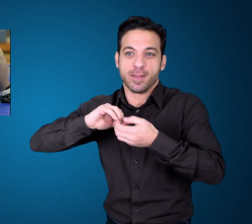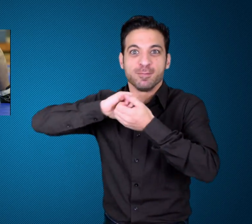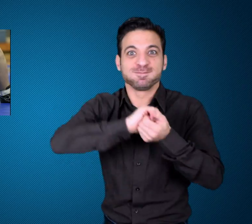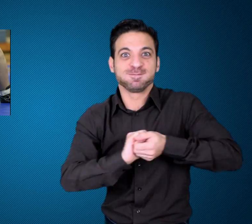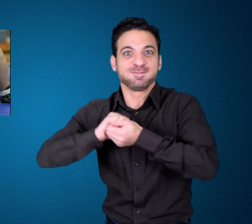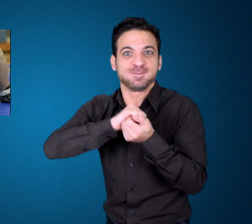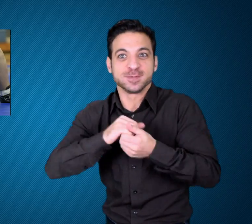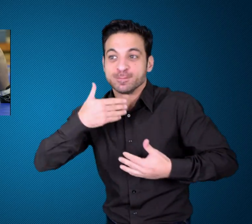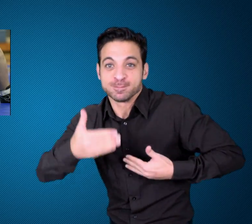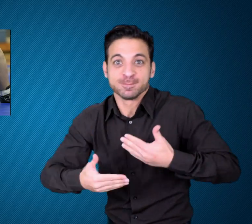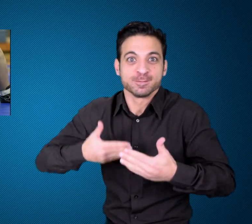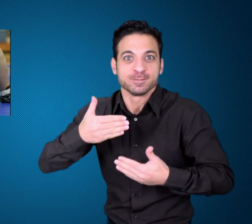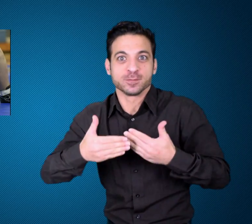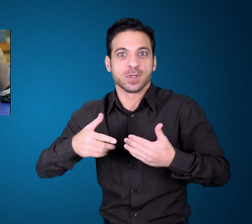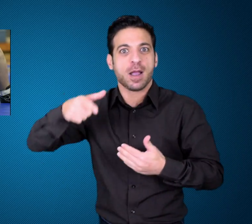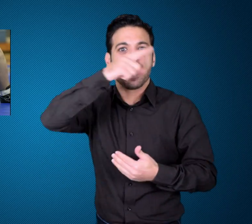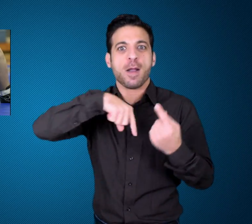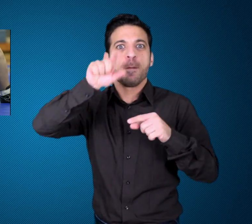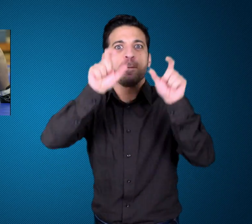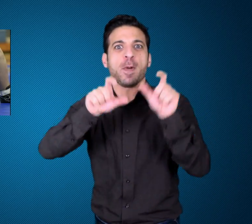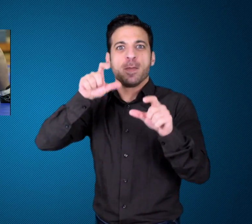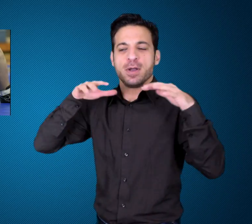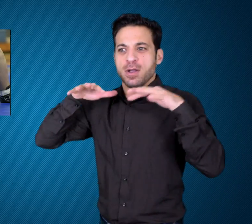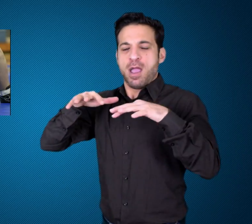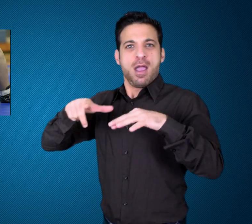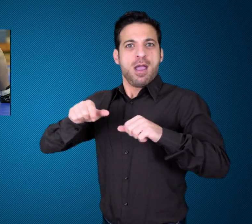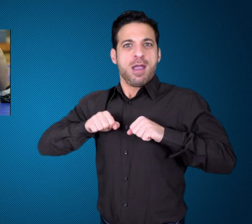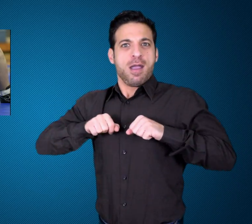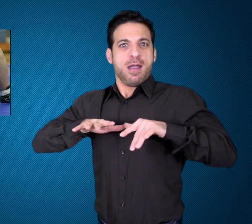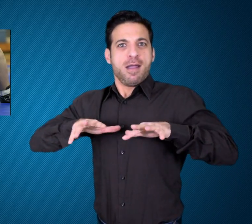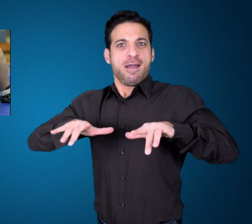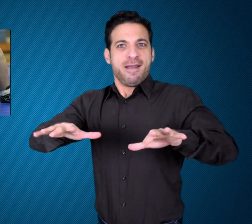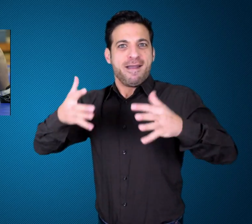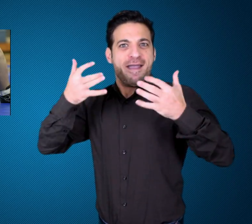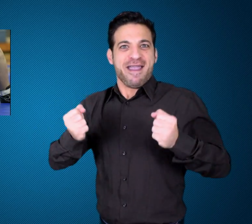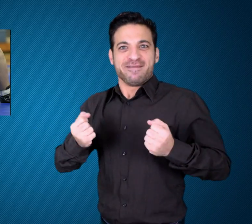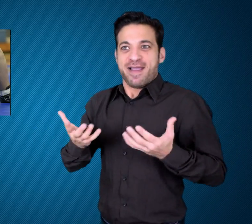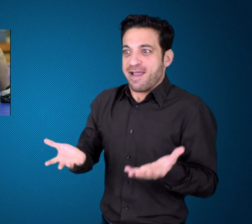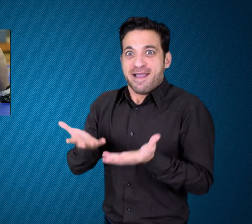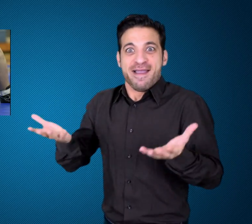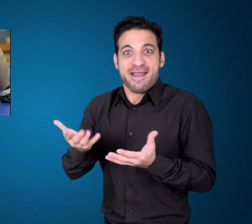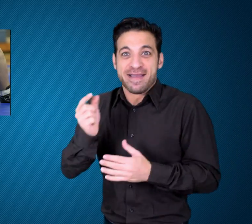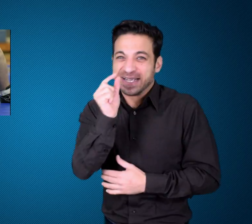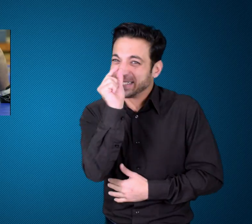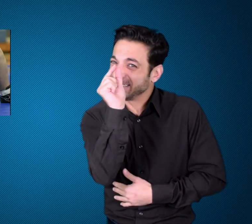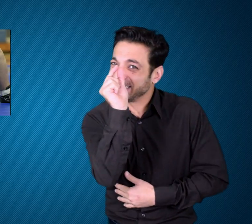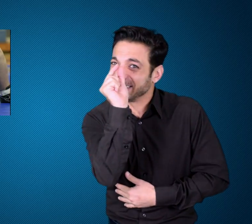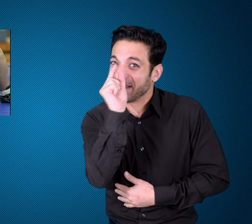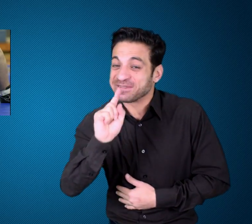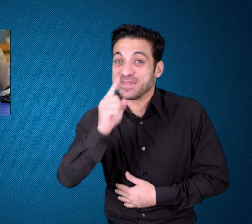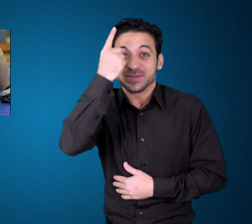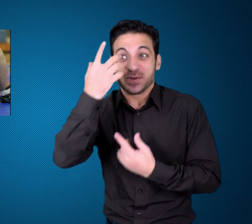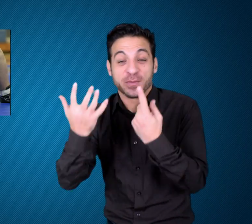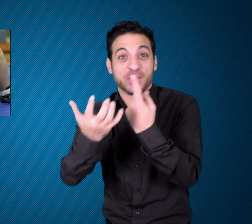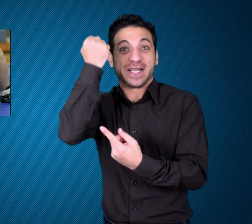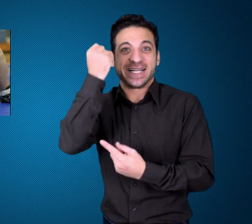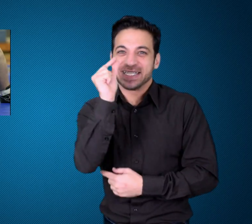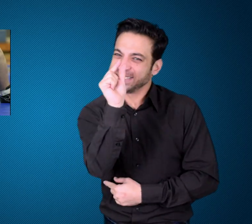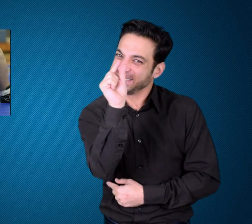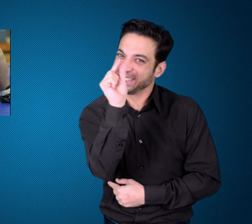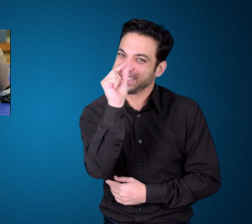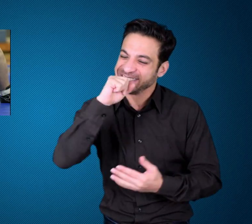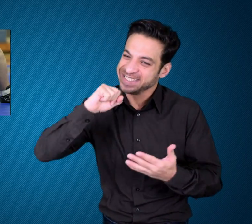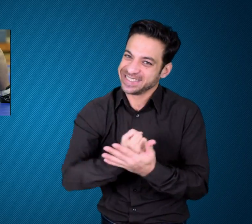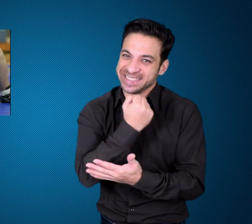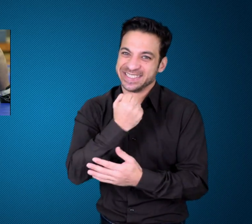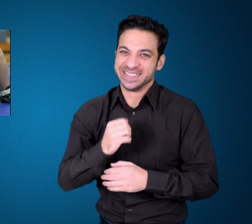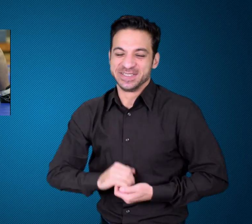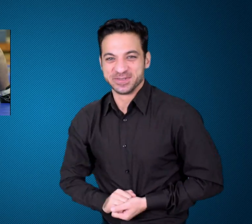close to her first win.